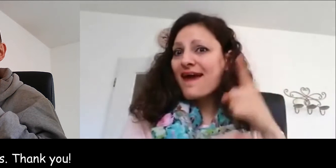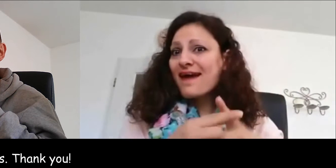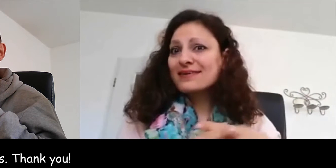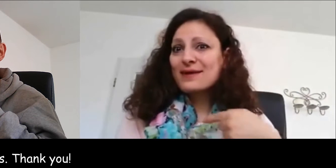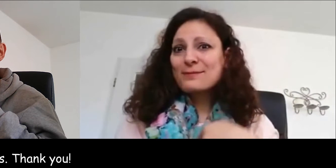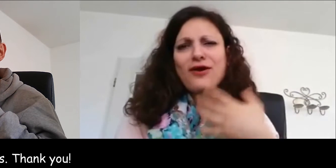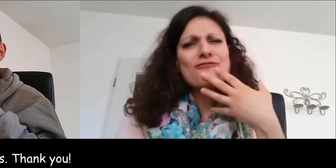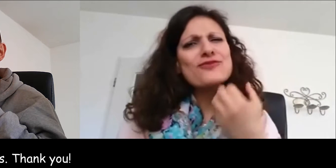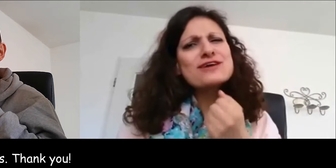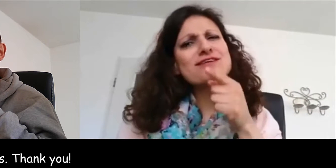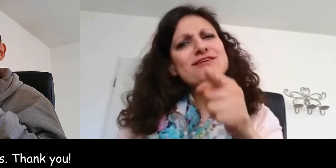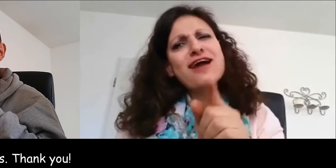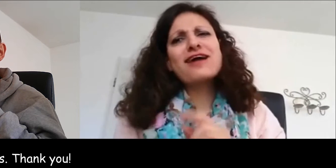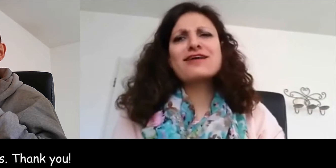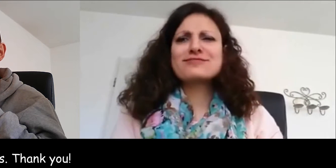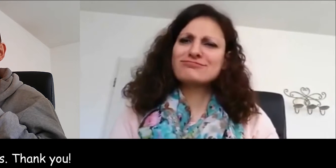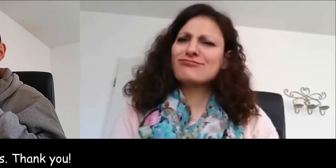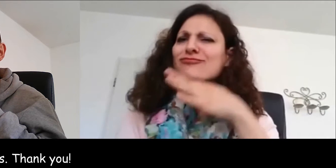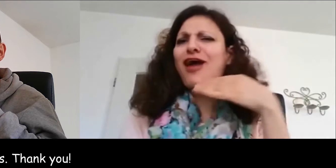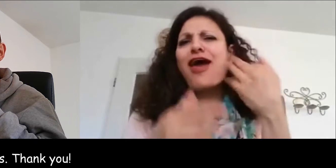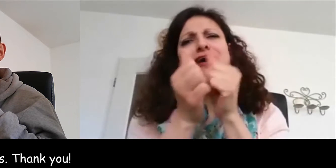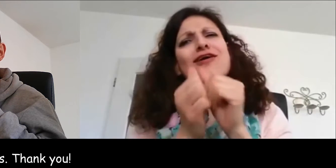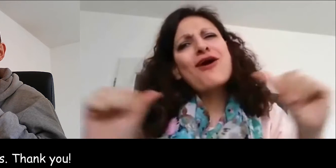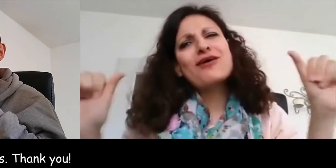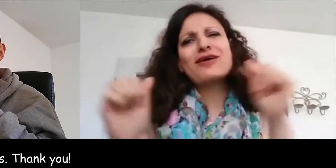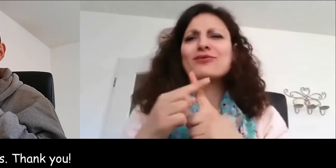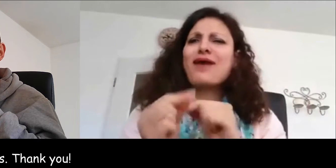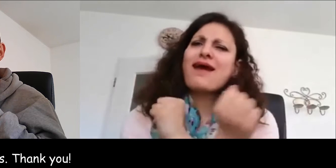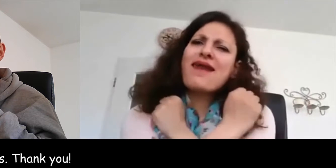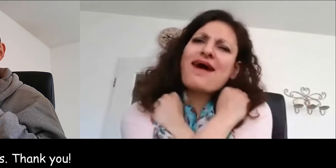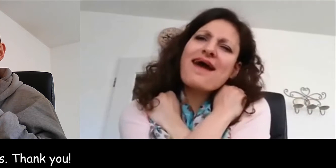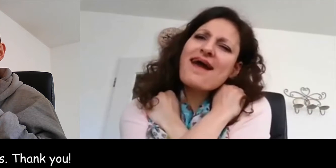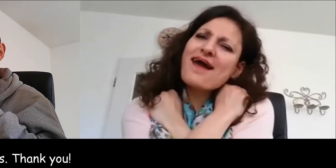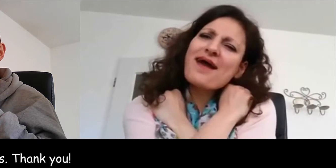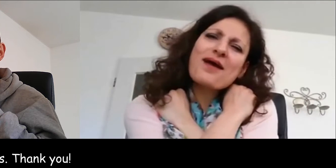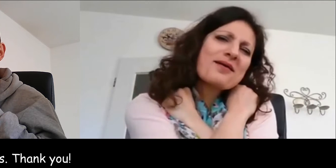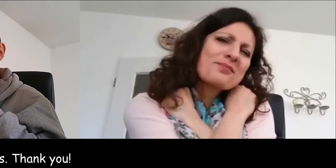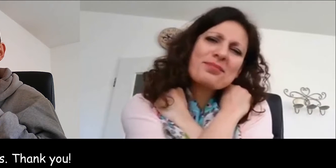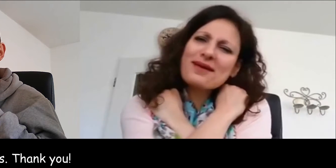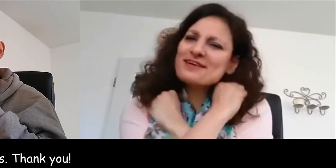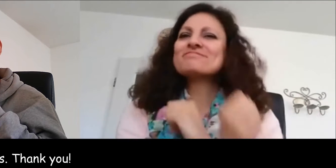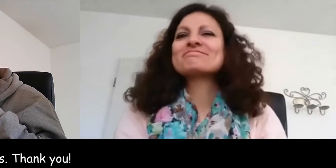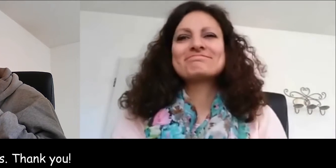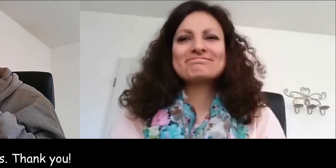Tyler and me wish you good luck and love.